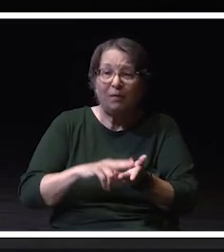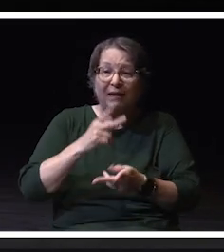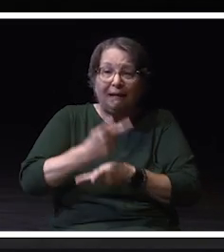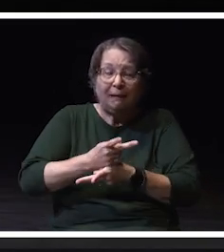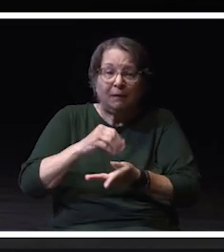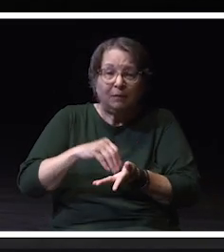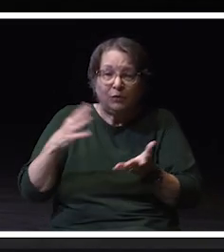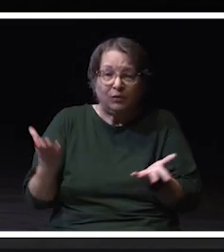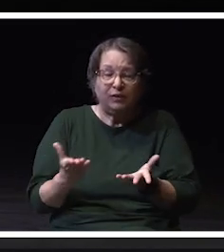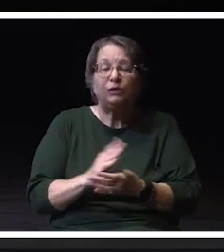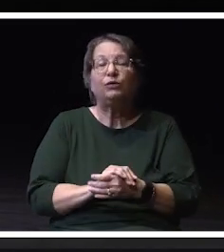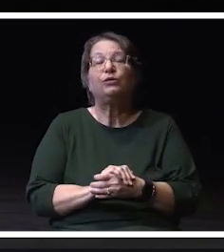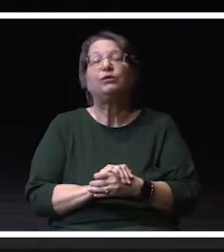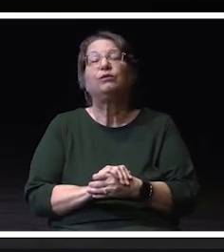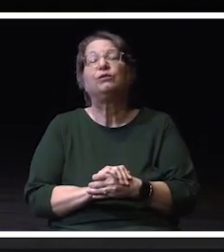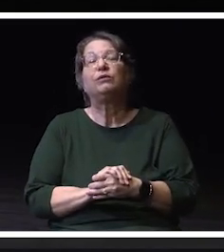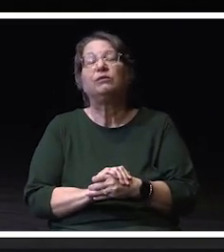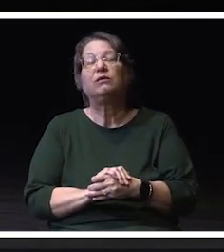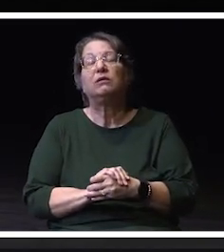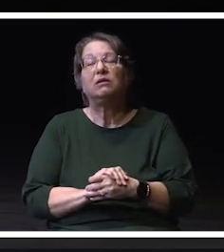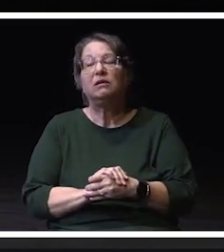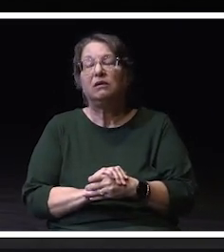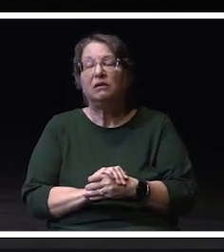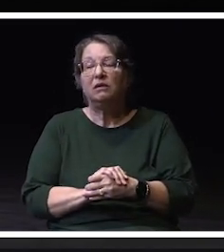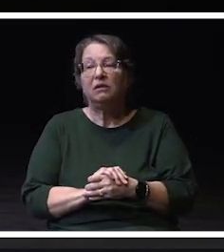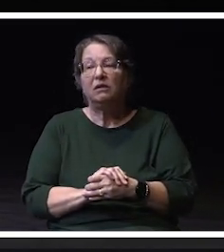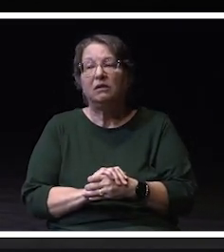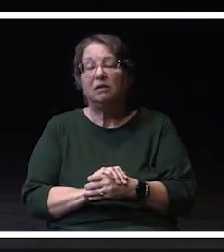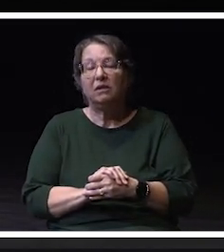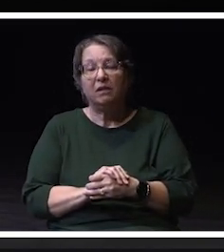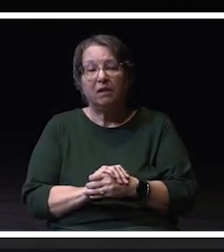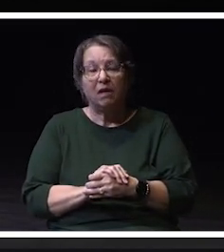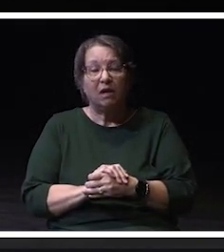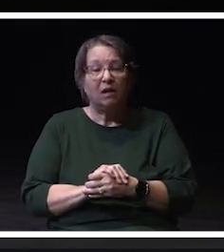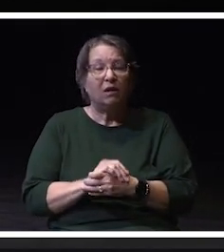I am pleased to share that we are seeing positive trends this year,